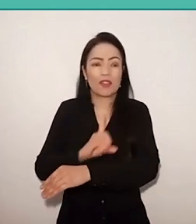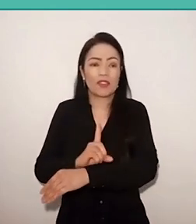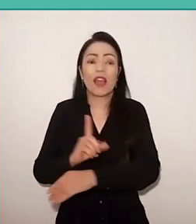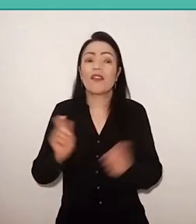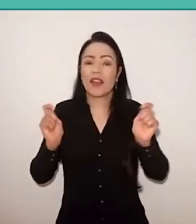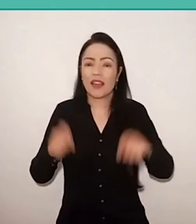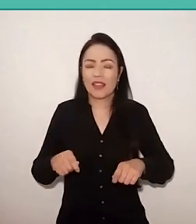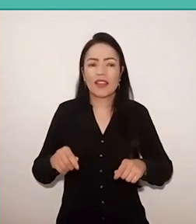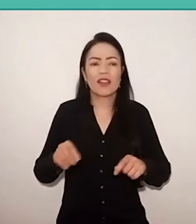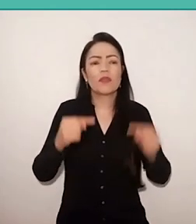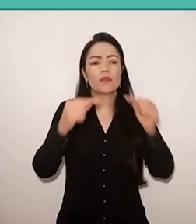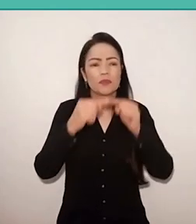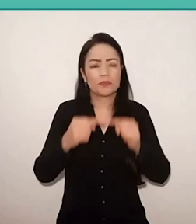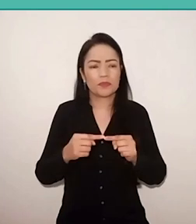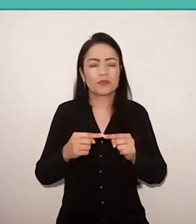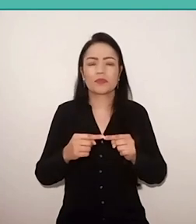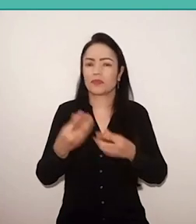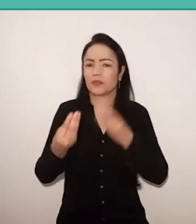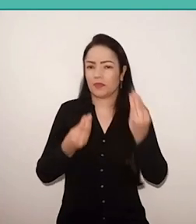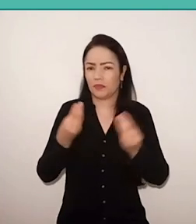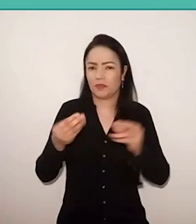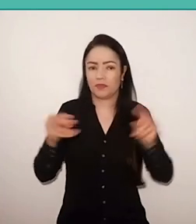in the call, in quotes, Paulo Freire Method.